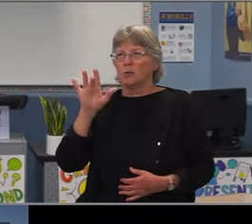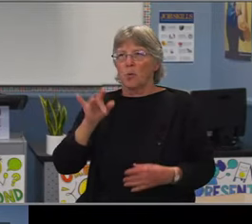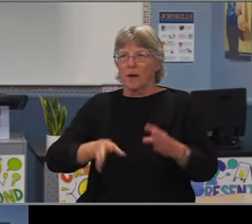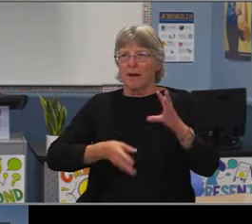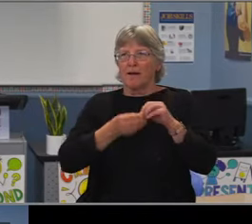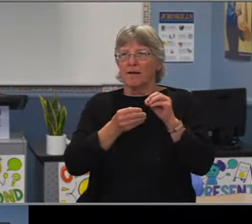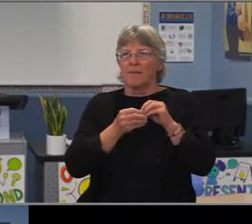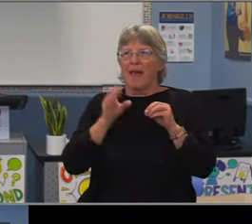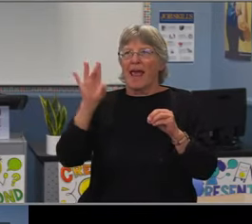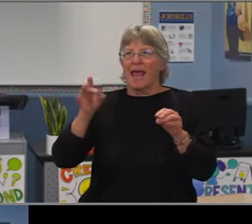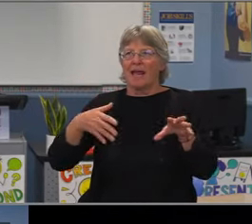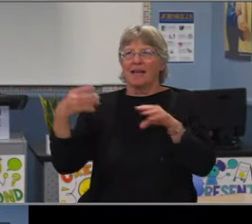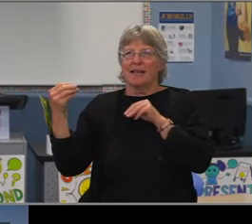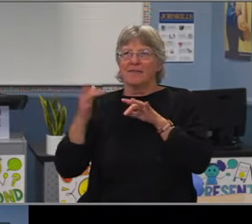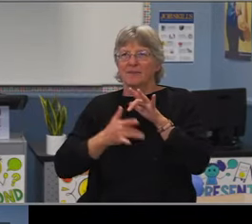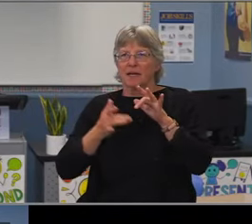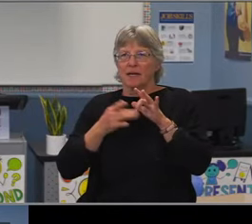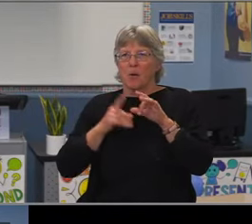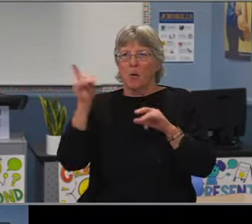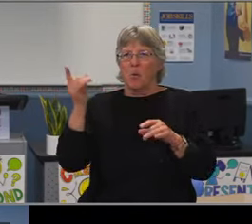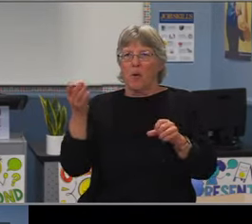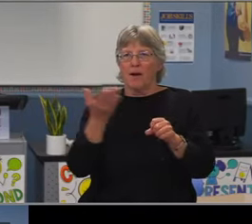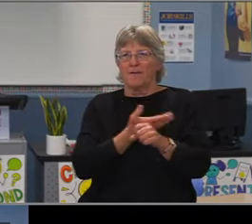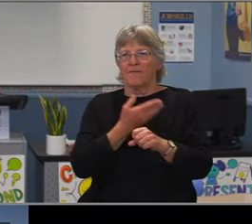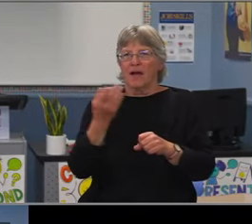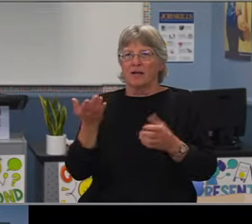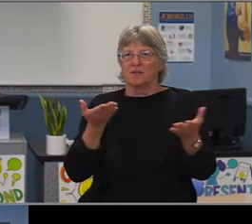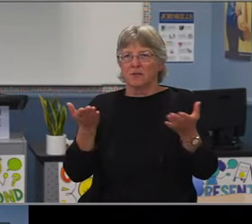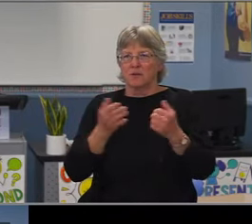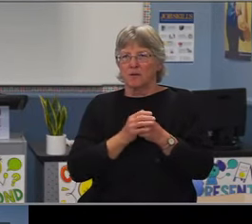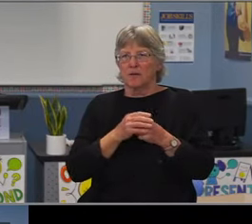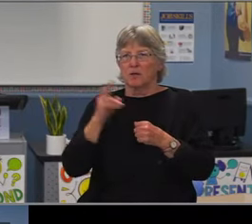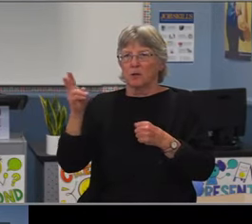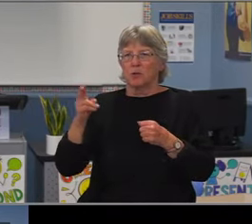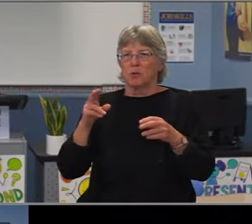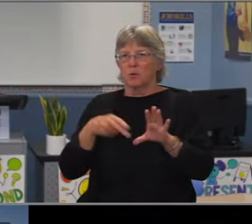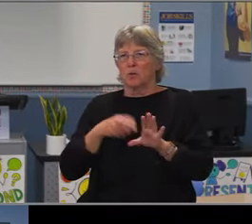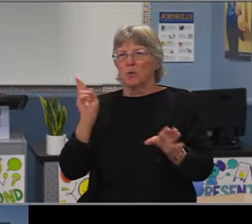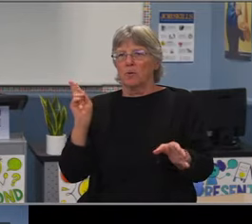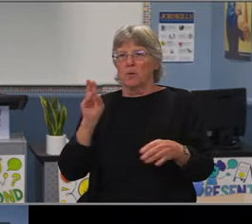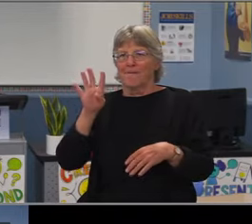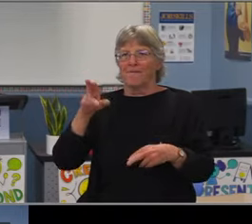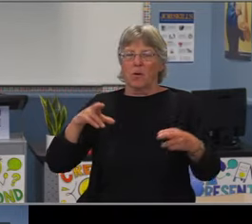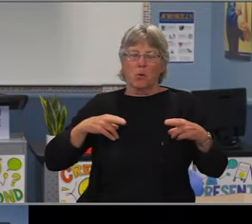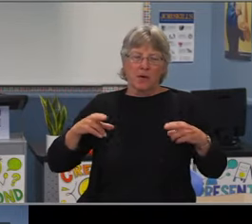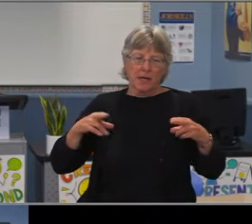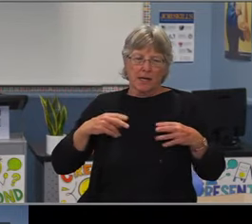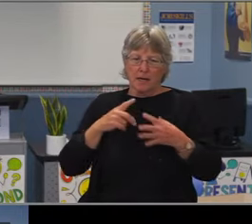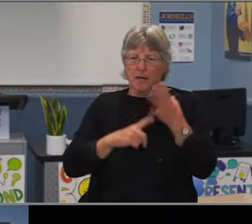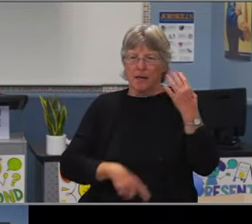Business department report? Move approval. Second Discussion?